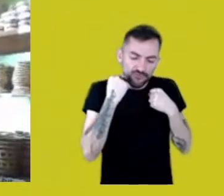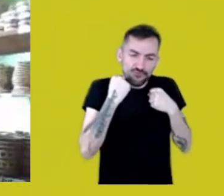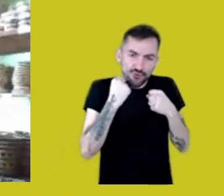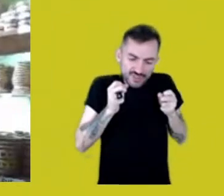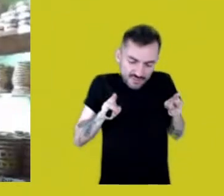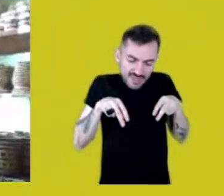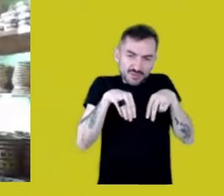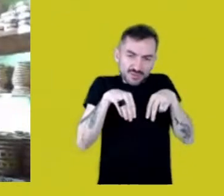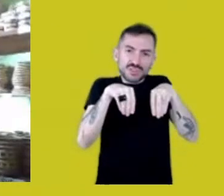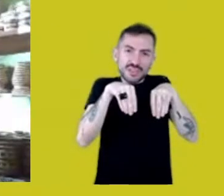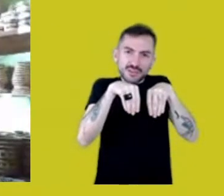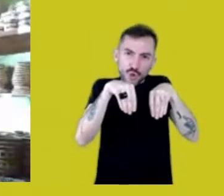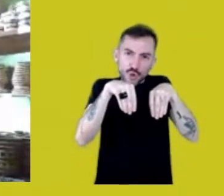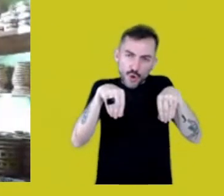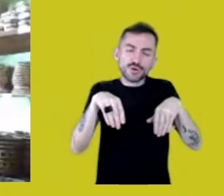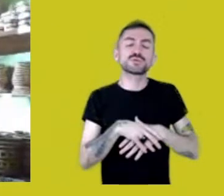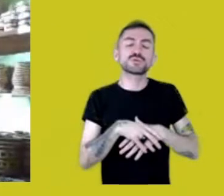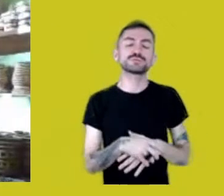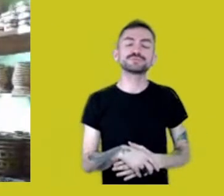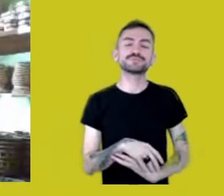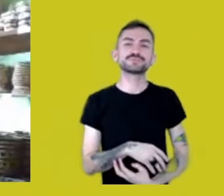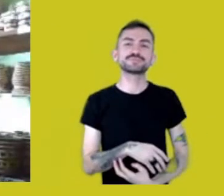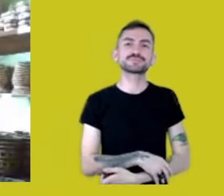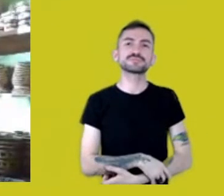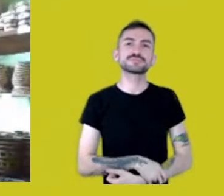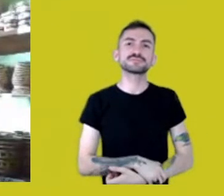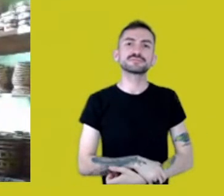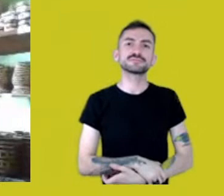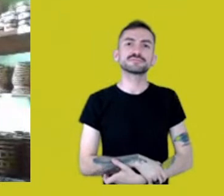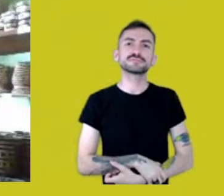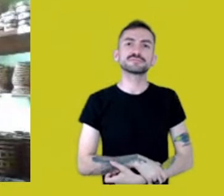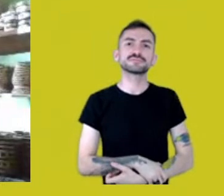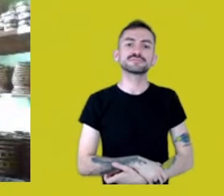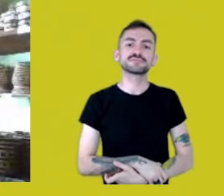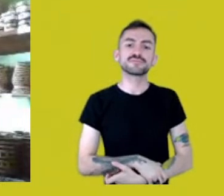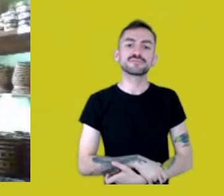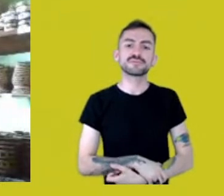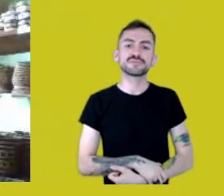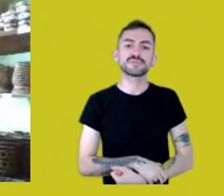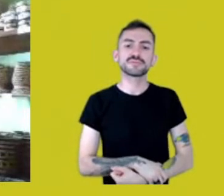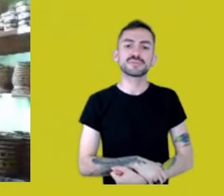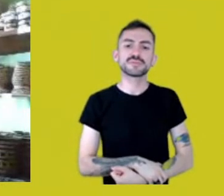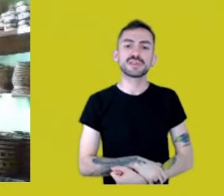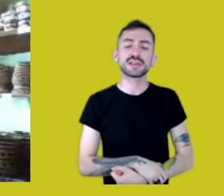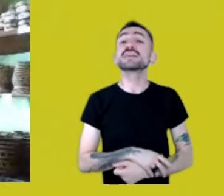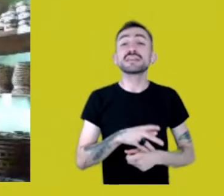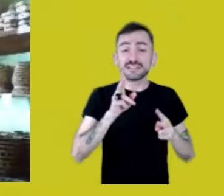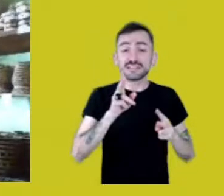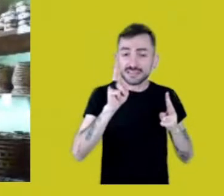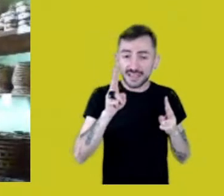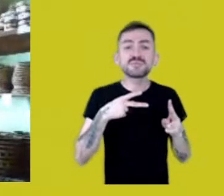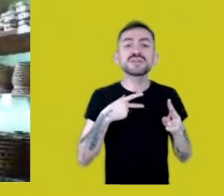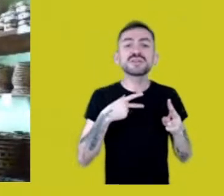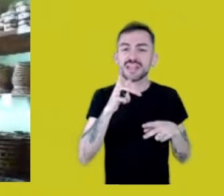Every time I travel by boat from here, Porto Velho,